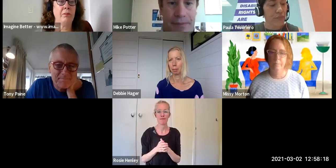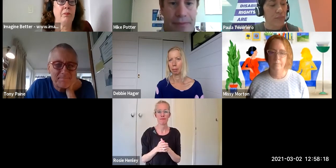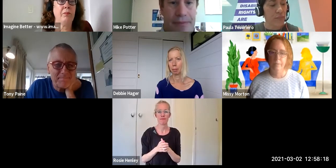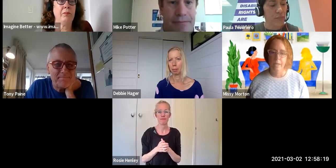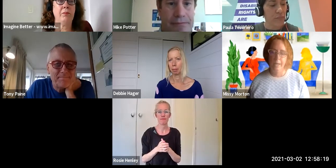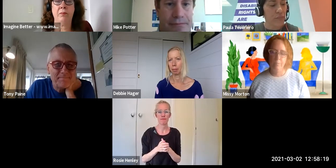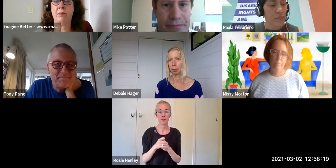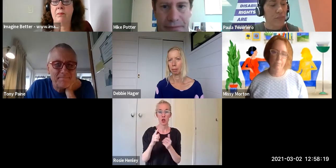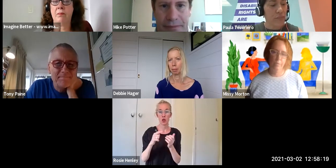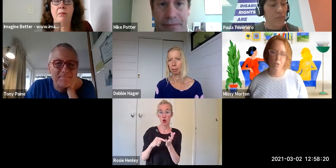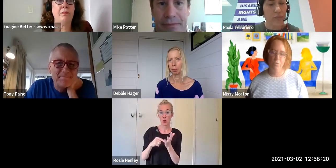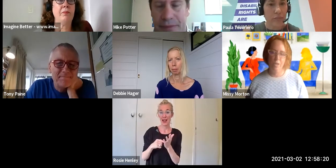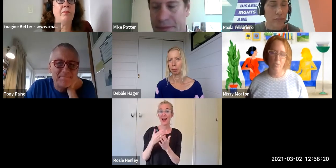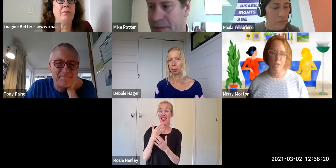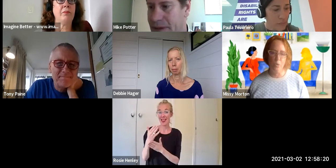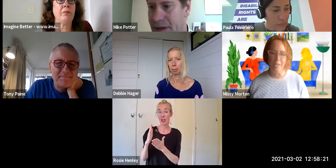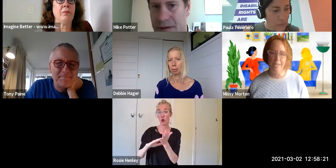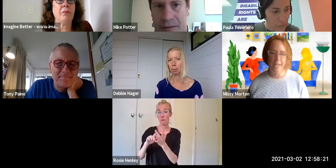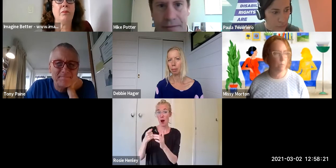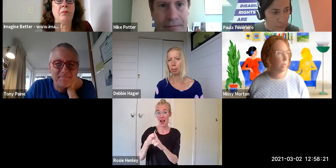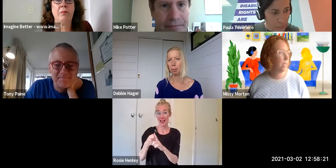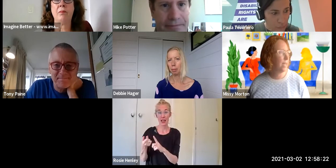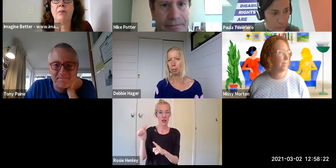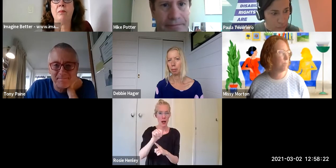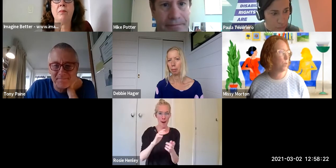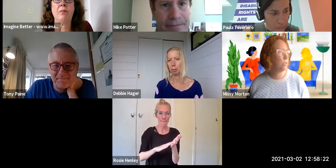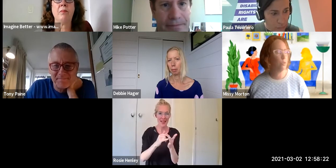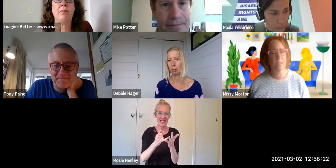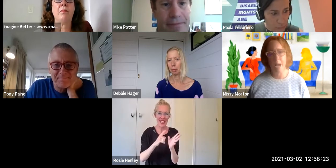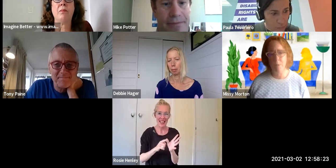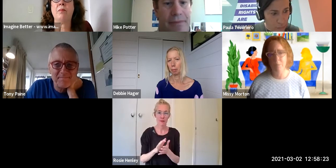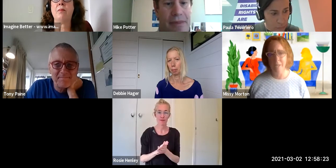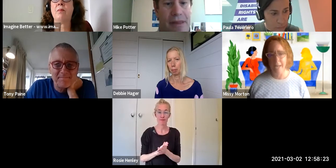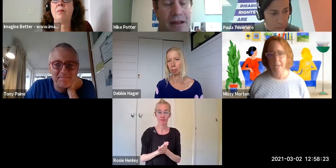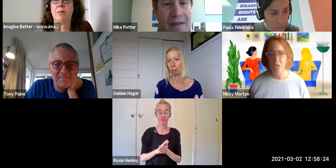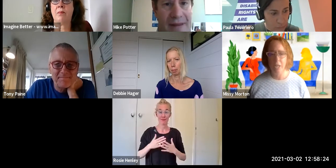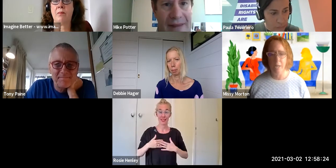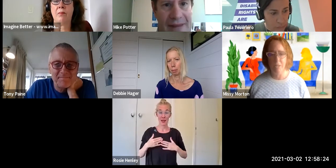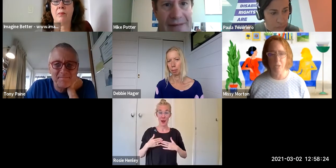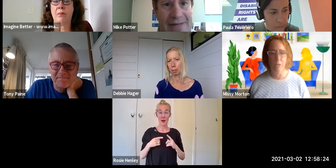love to see. [Tony Paine] Thanks. Mike. [Mike Potter] I see two things. Really quickly. As a person who is upper middle aged I'm still